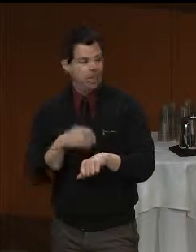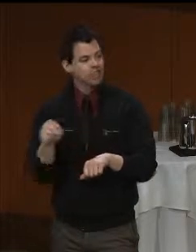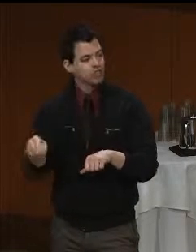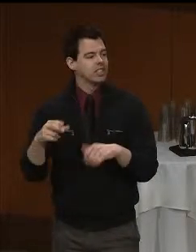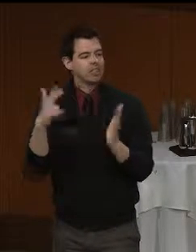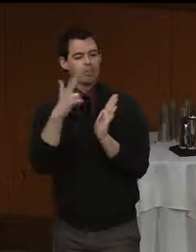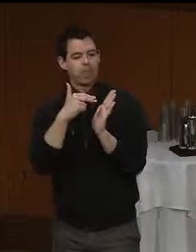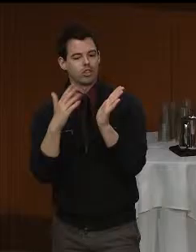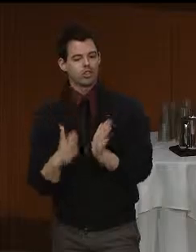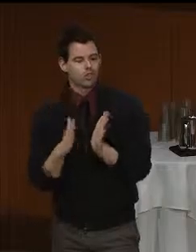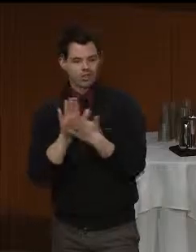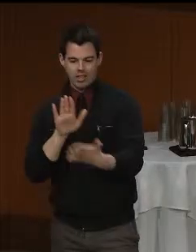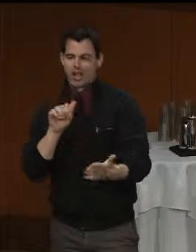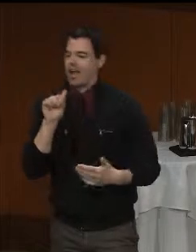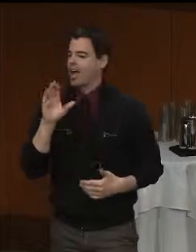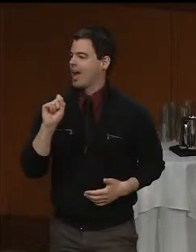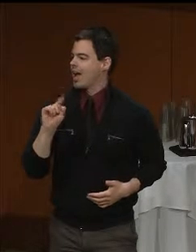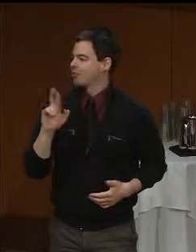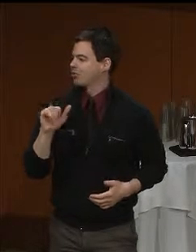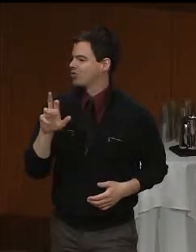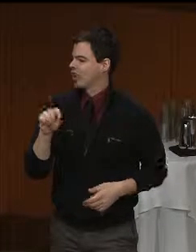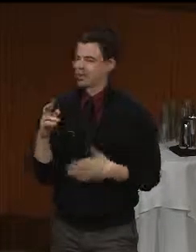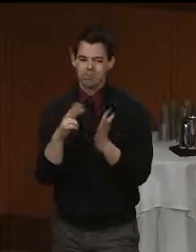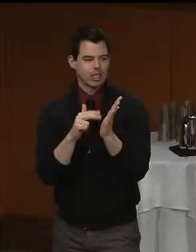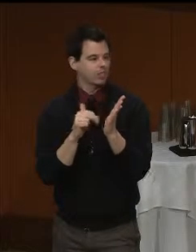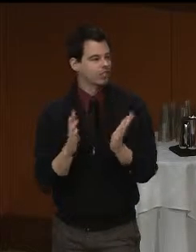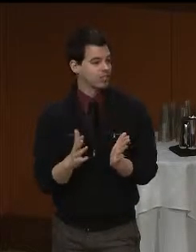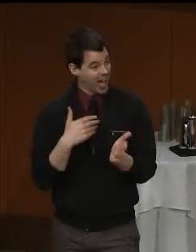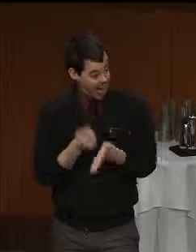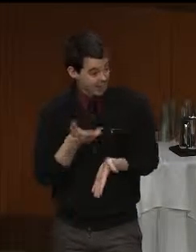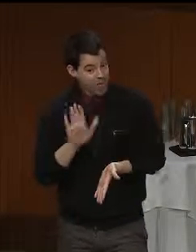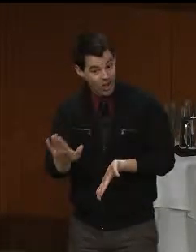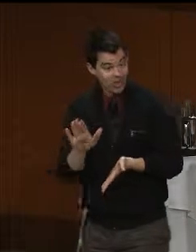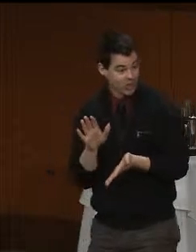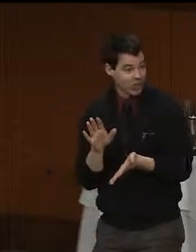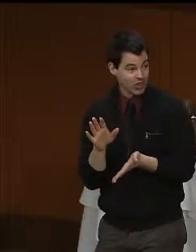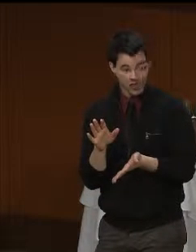In fact, I bought one of her first paintings and she would not give me a family discount.